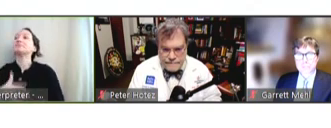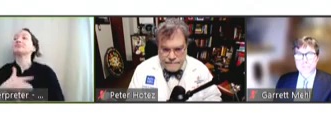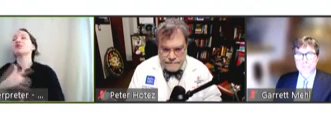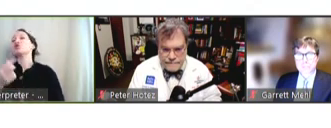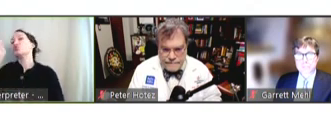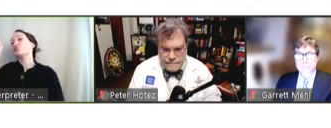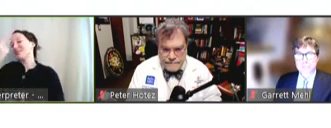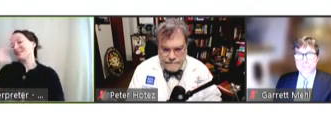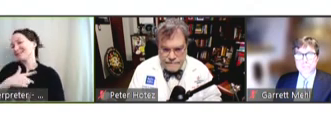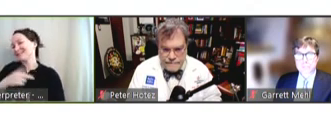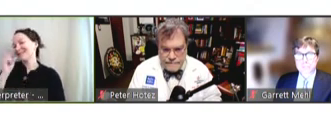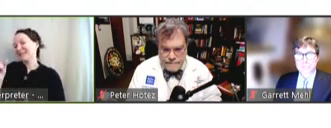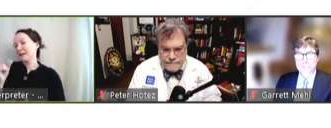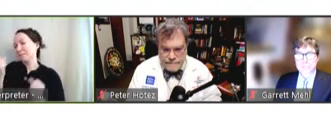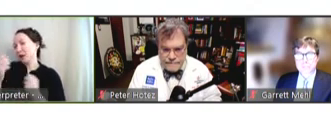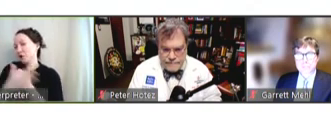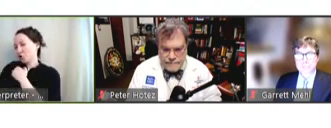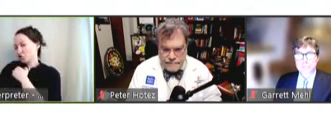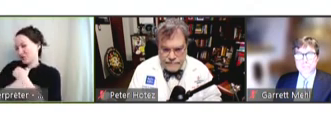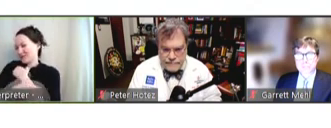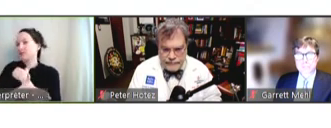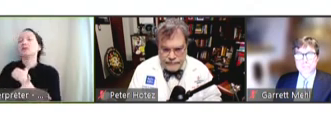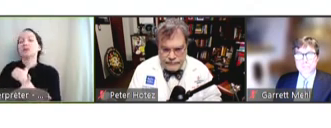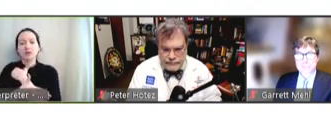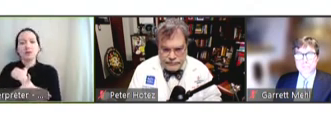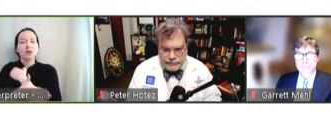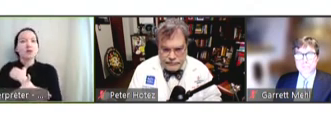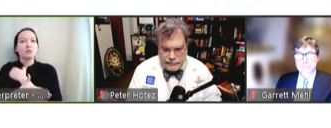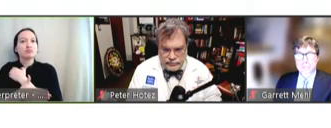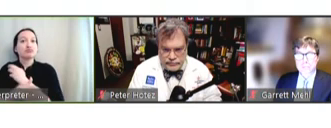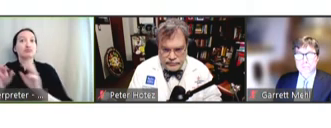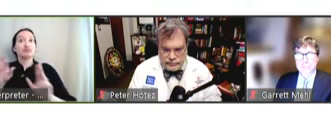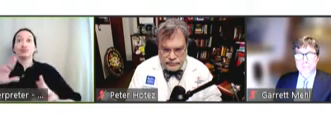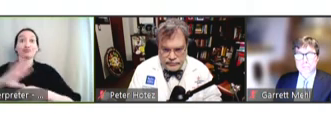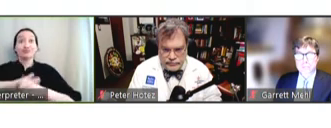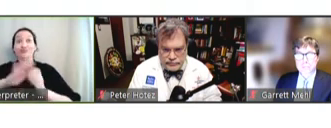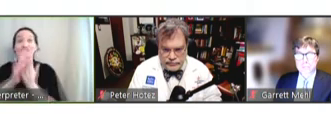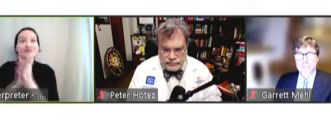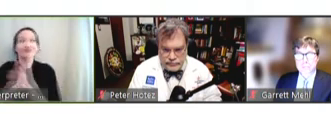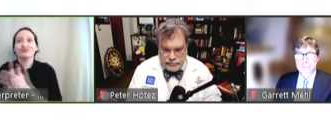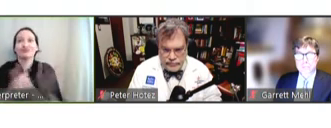many countries is that as they're gearing up for COVID vaccines, because that becomes a target,